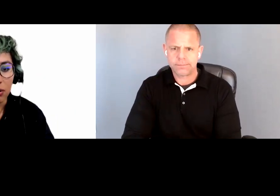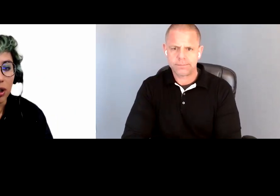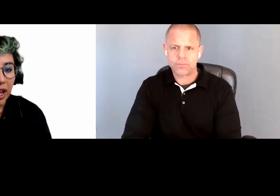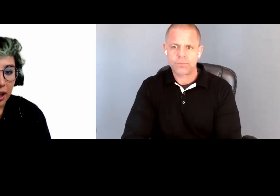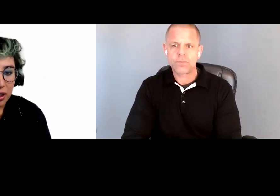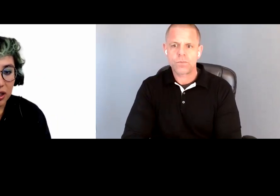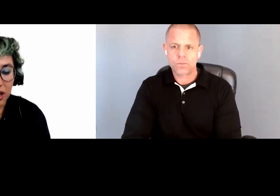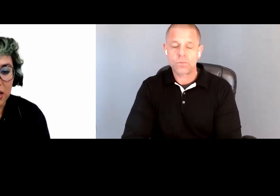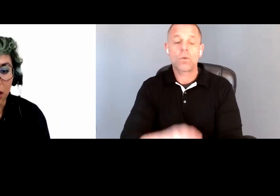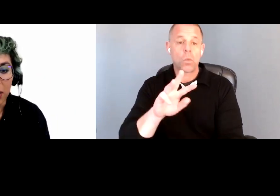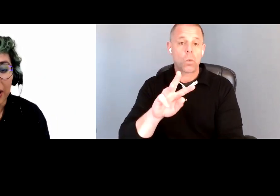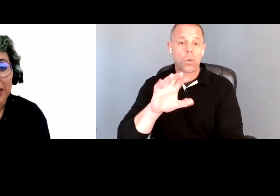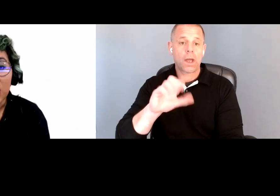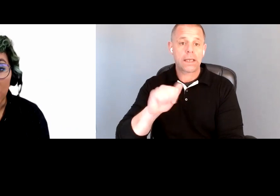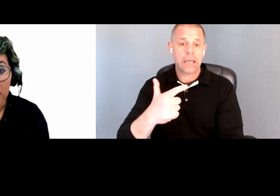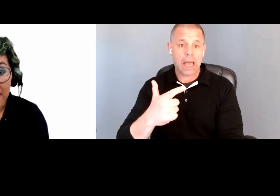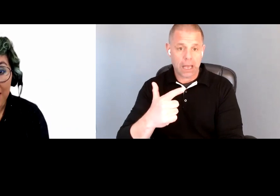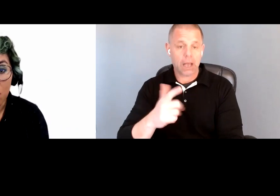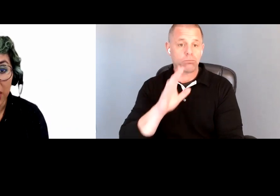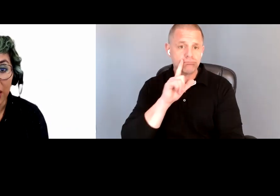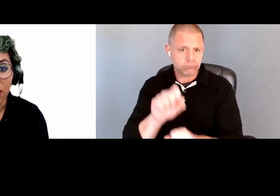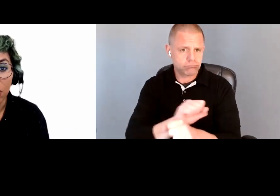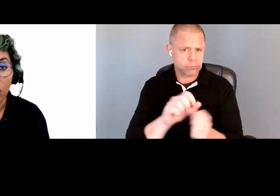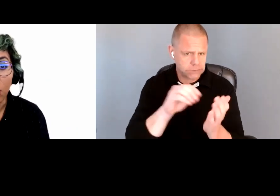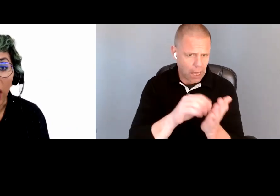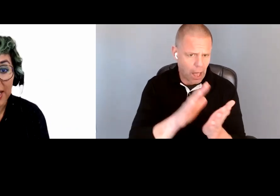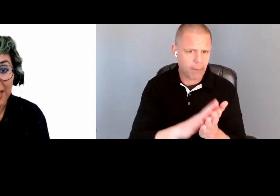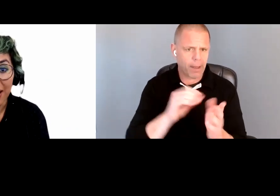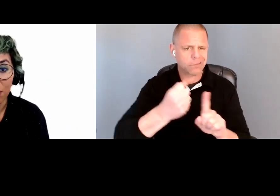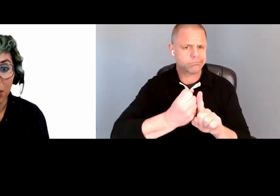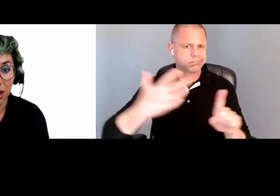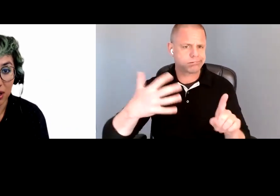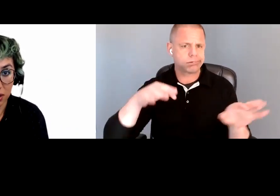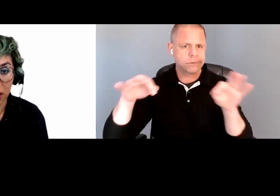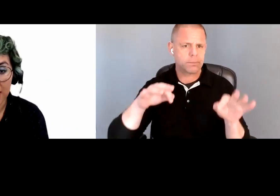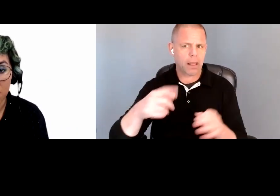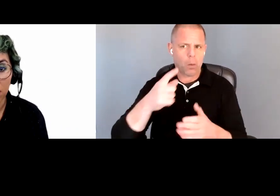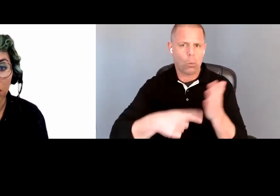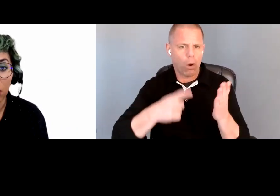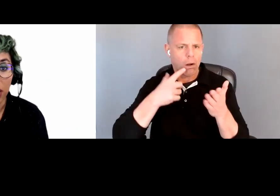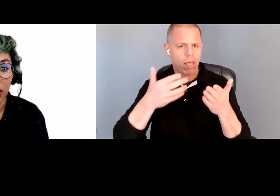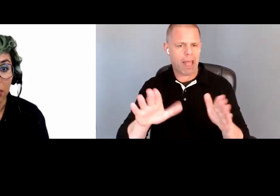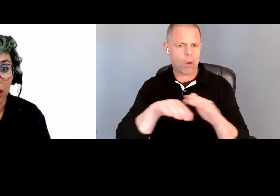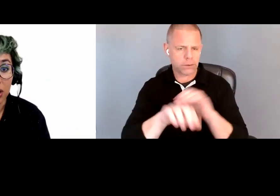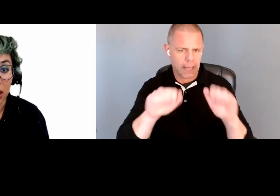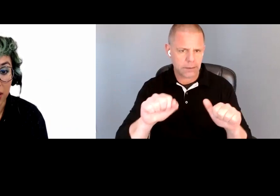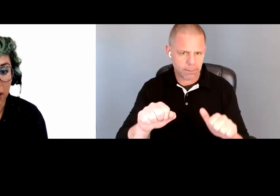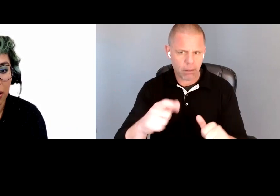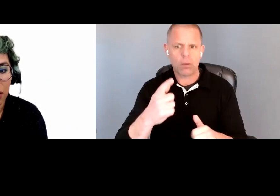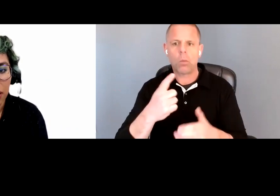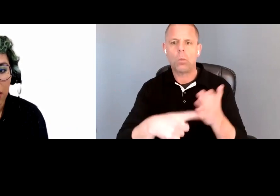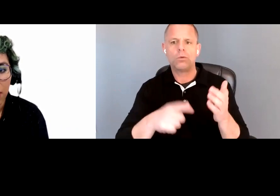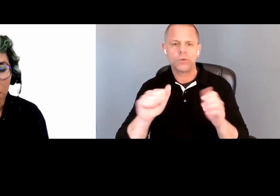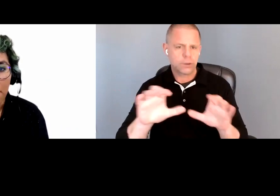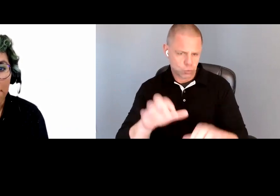WCAG does document and does explain what can be made accessible, what can be done there,